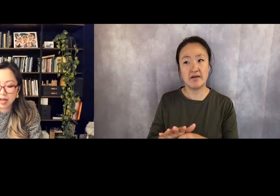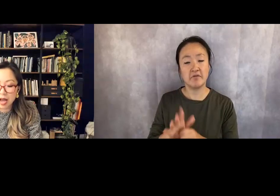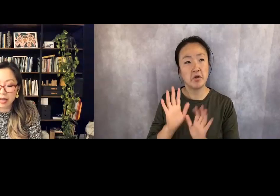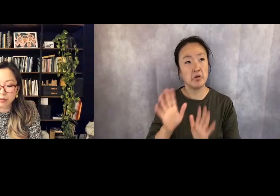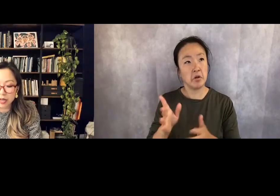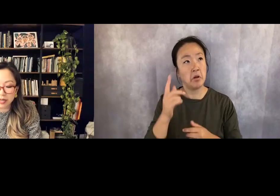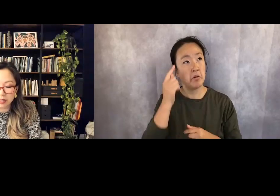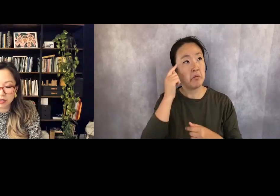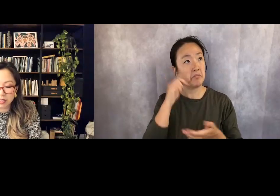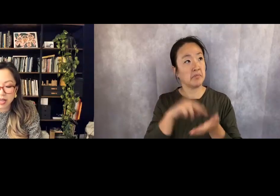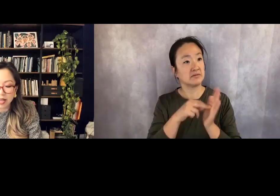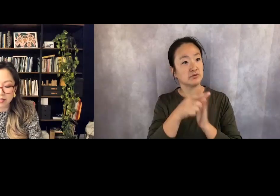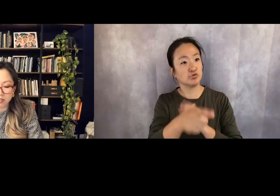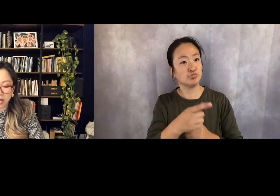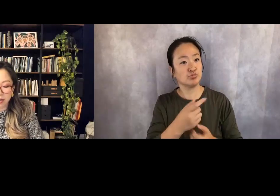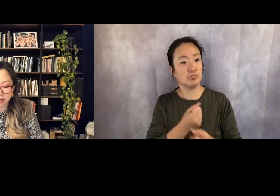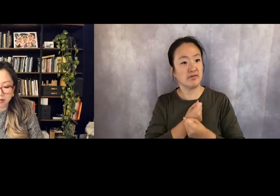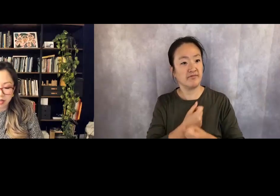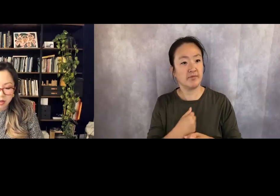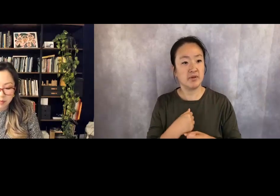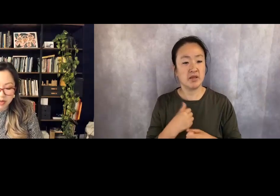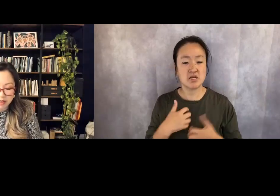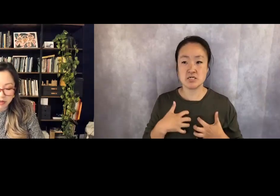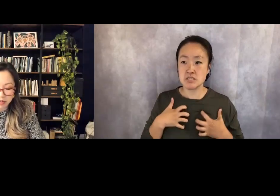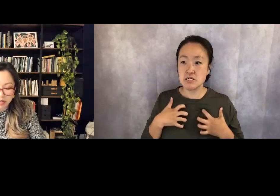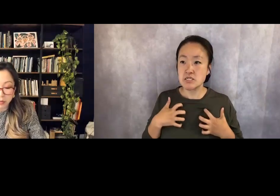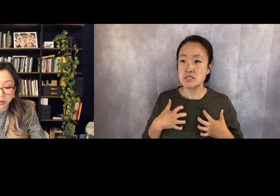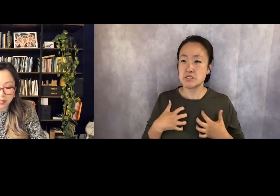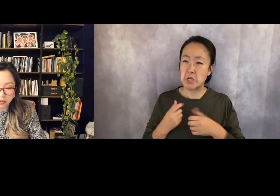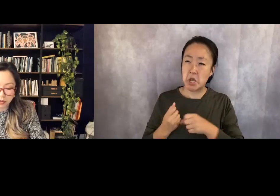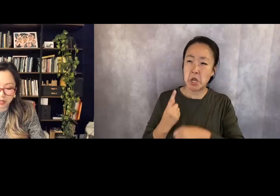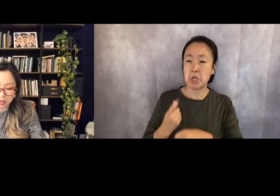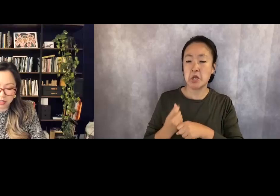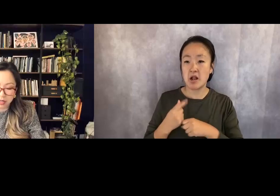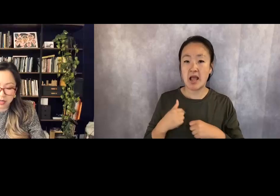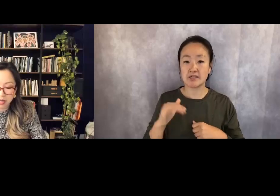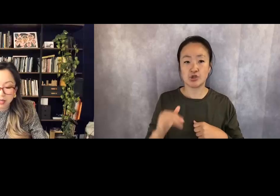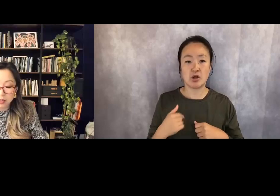I raged as a child, but never in the right direction.